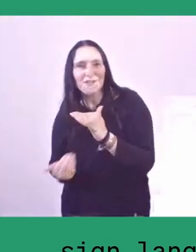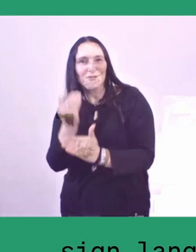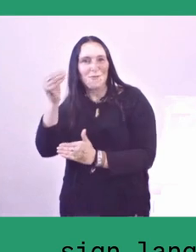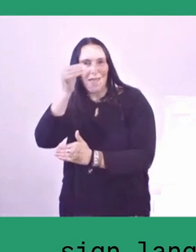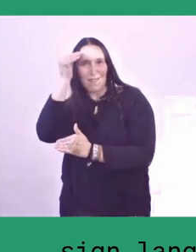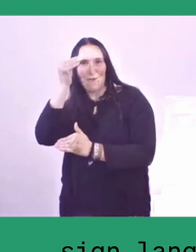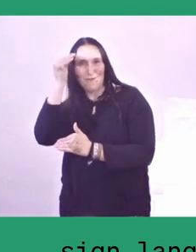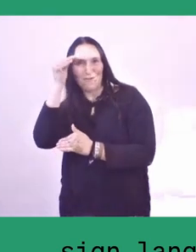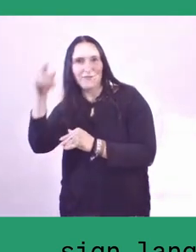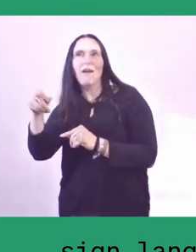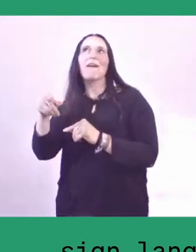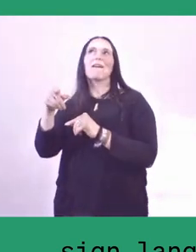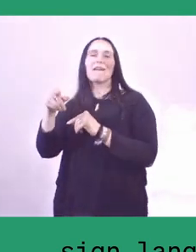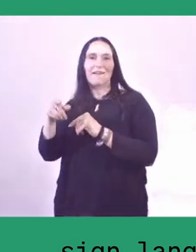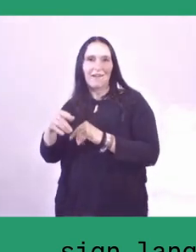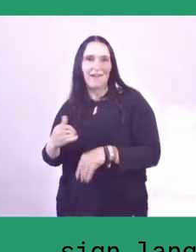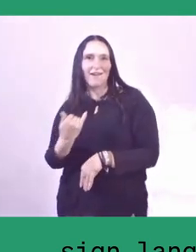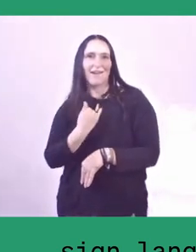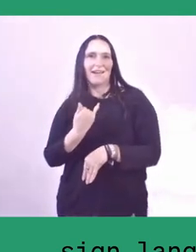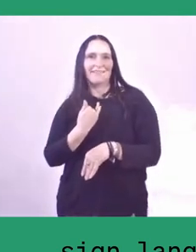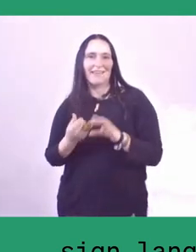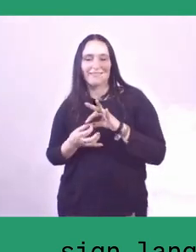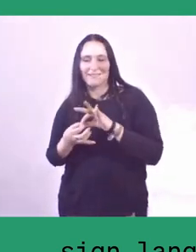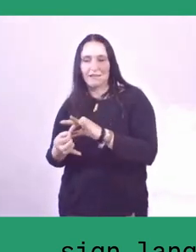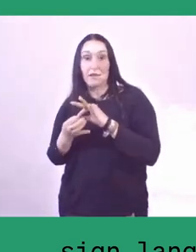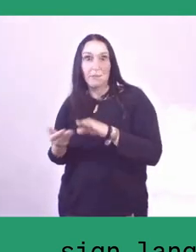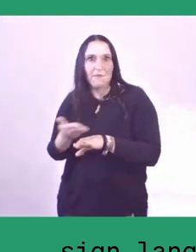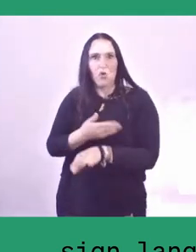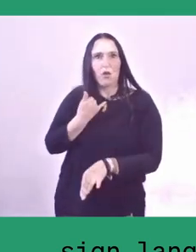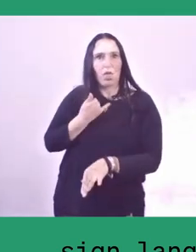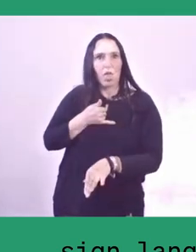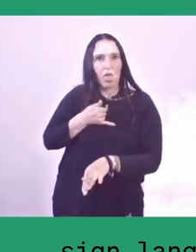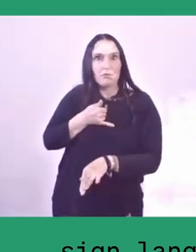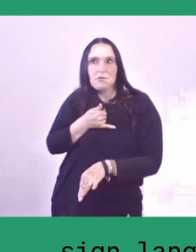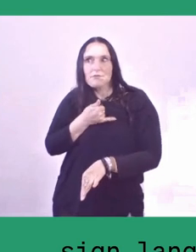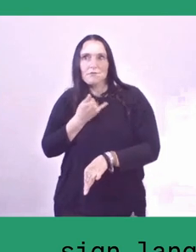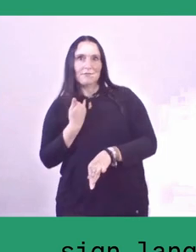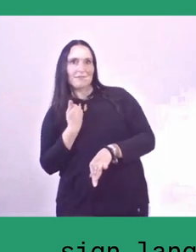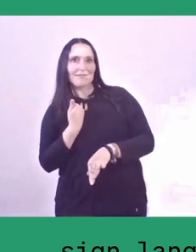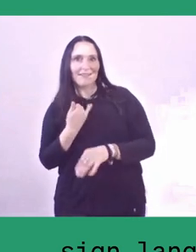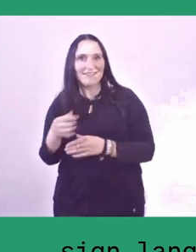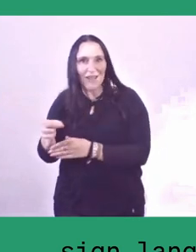their identity as Madurese or their local traditional games and other things.